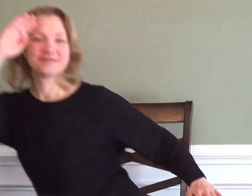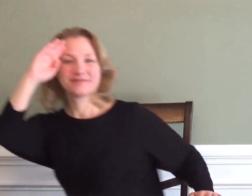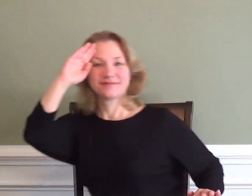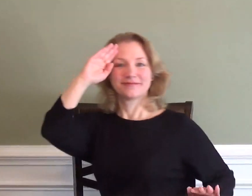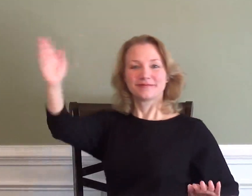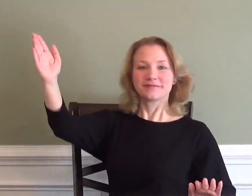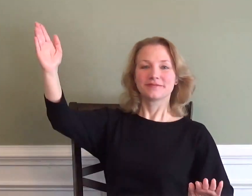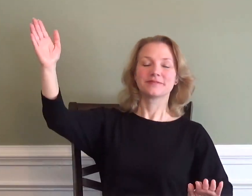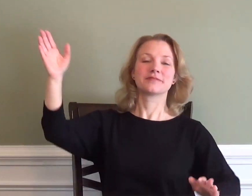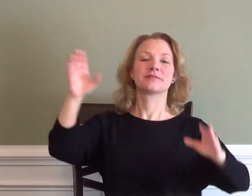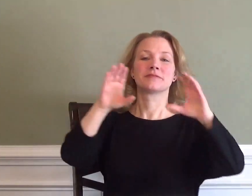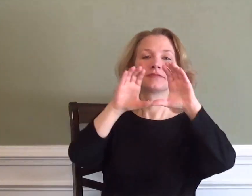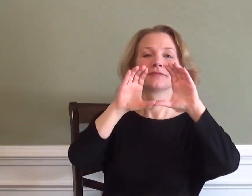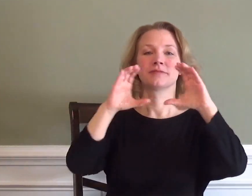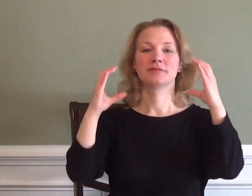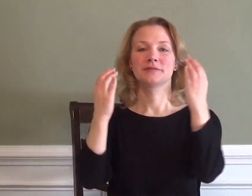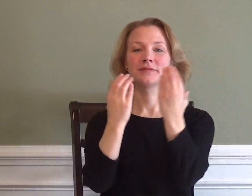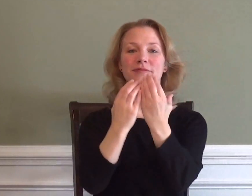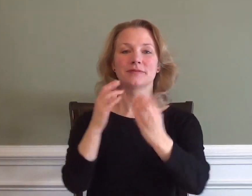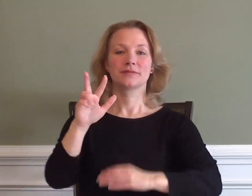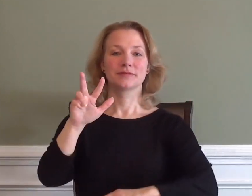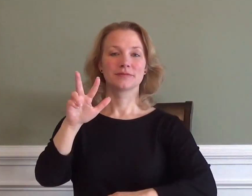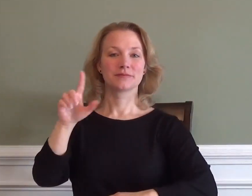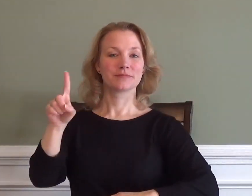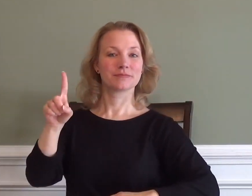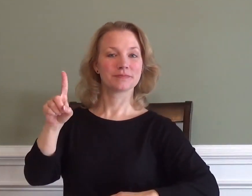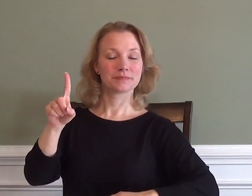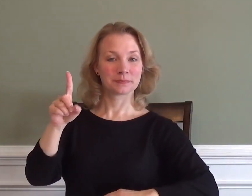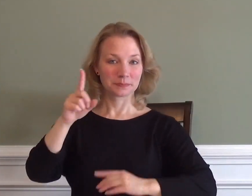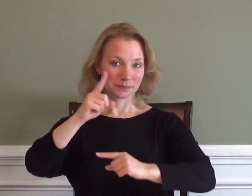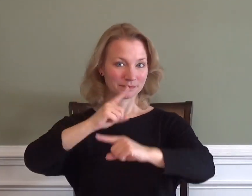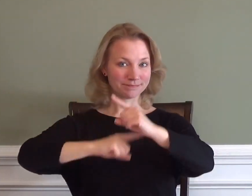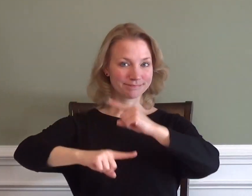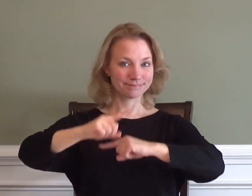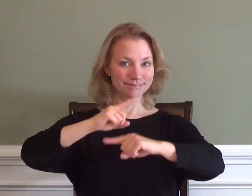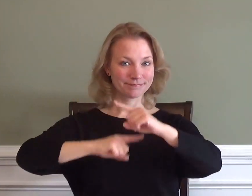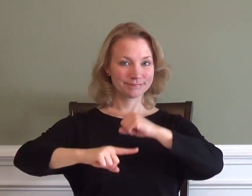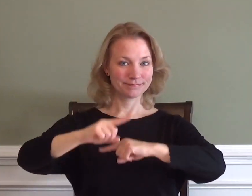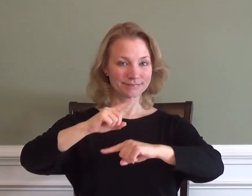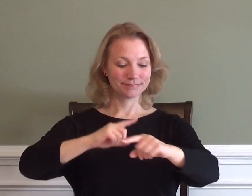HELLO CLASS 31 SIGNS